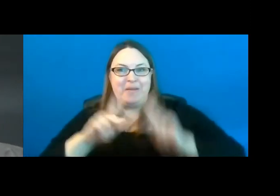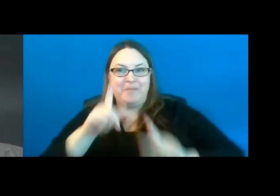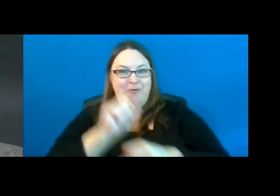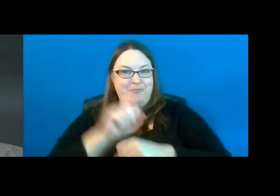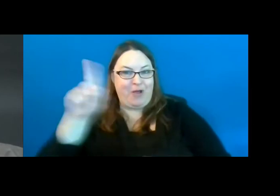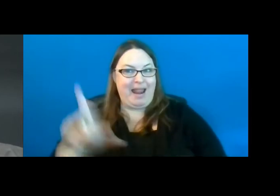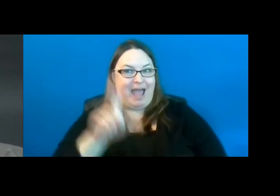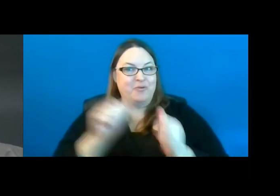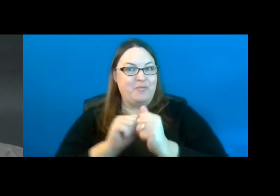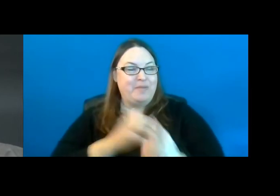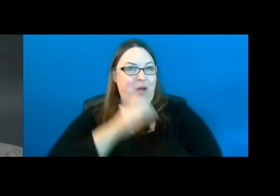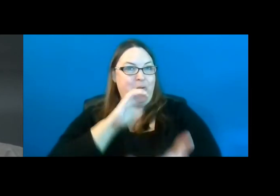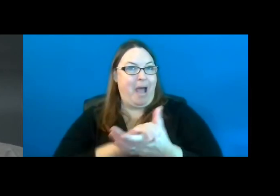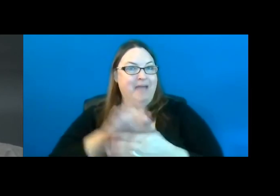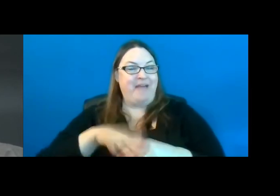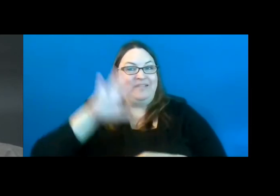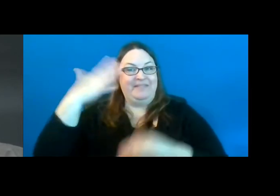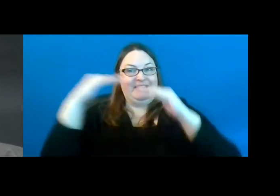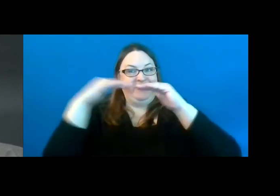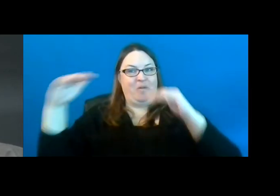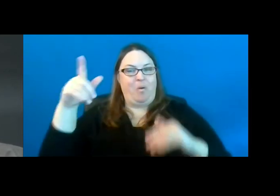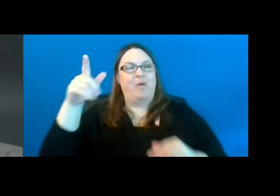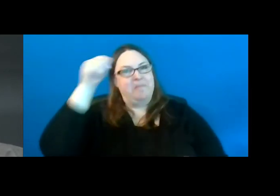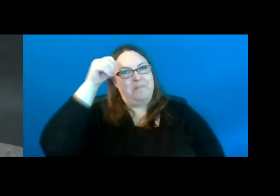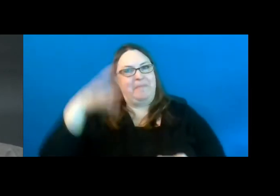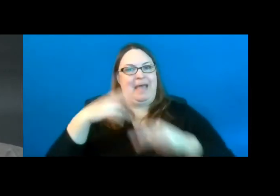my wife on the fifth floor is a fellow by the name of Joe Hamlin.